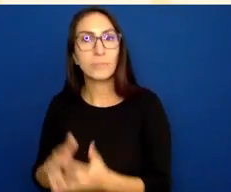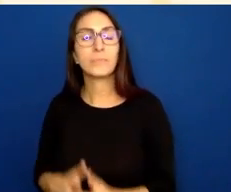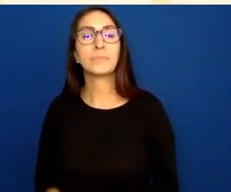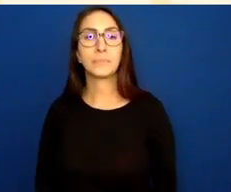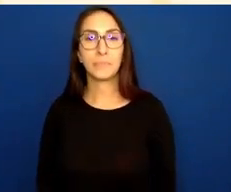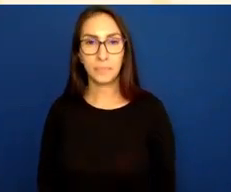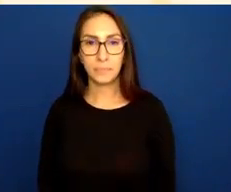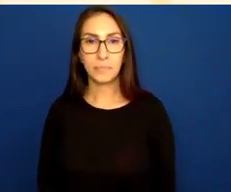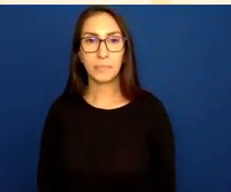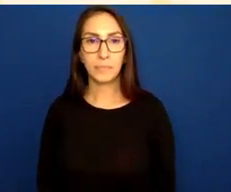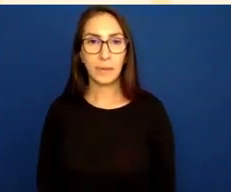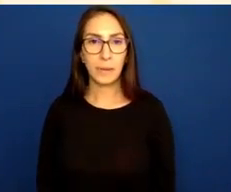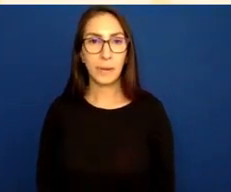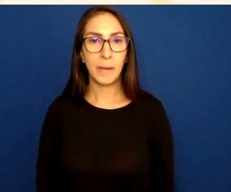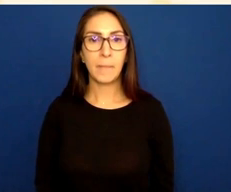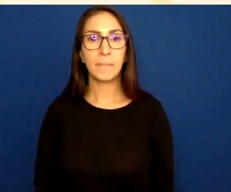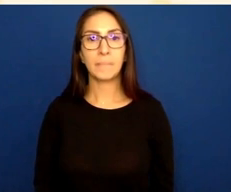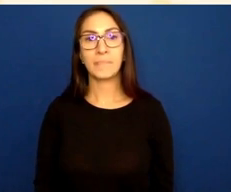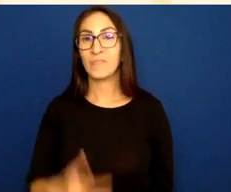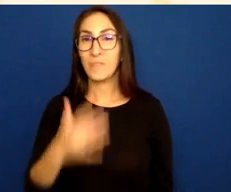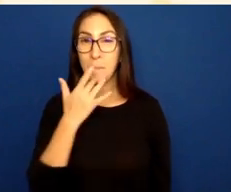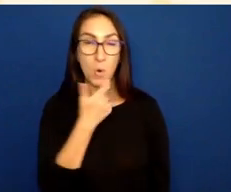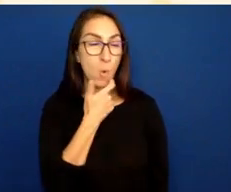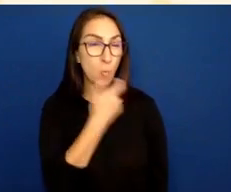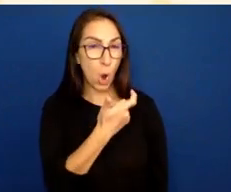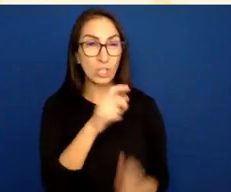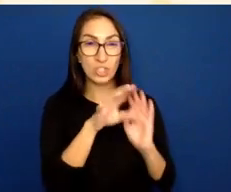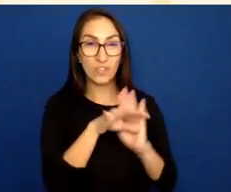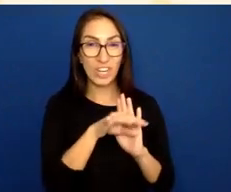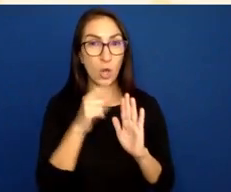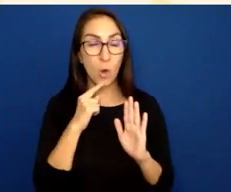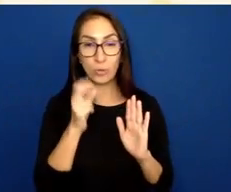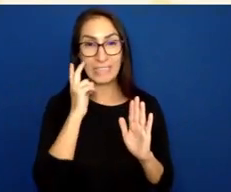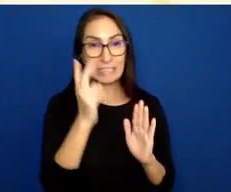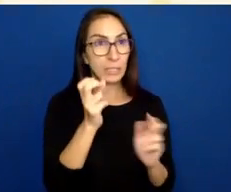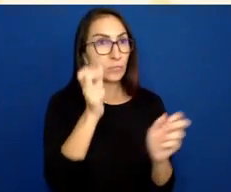the same content. If you'd rather watch the video, then I'm presenting it to you in a video.